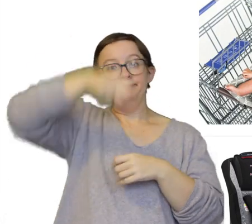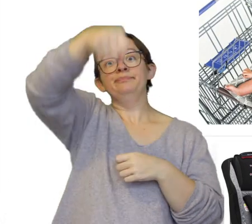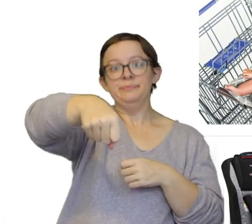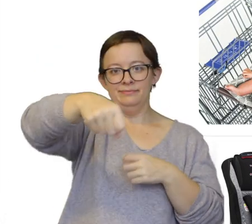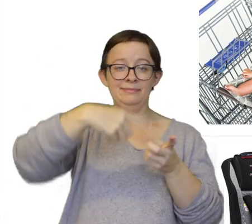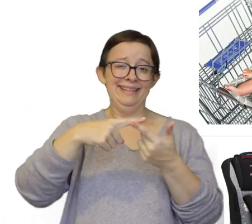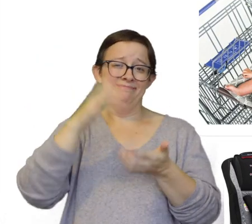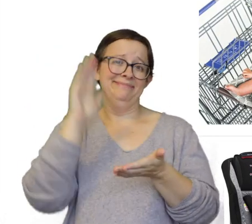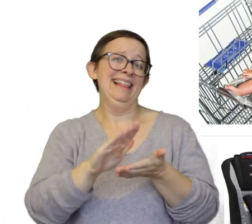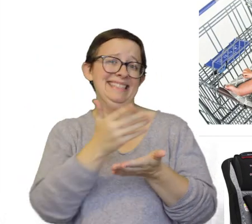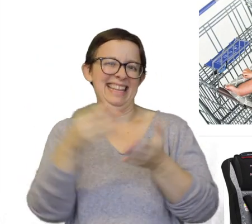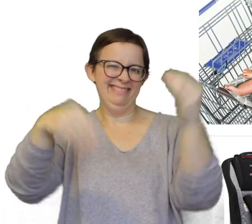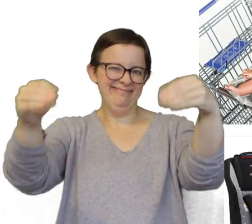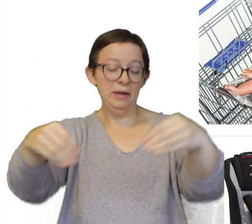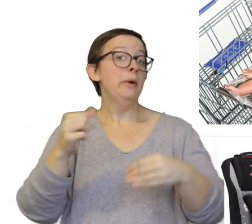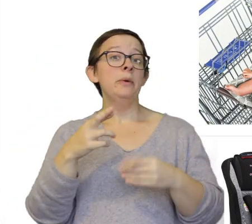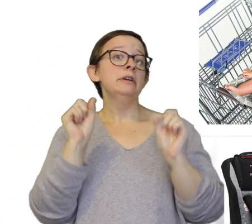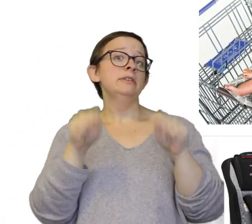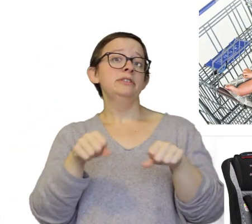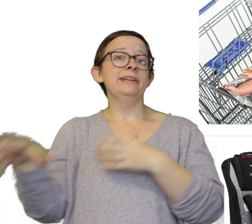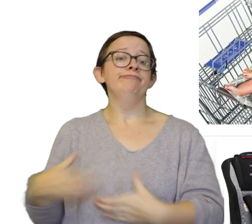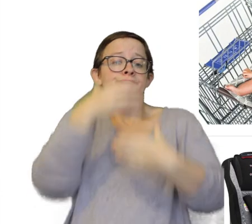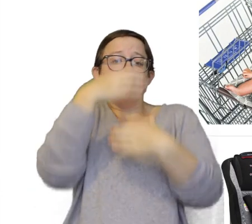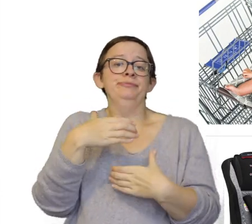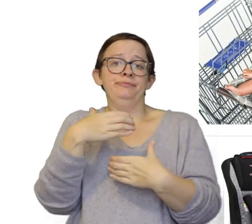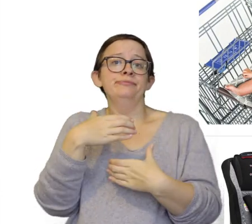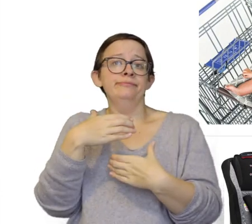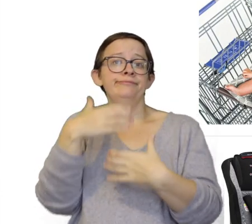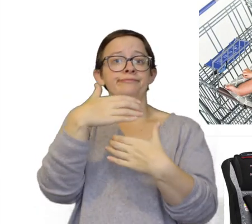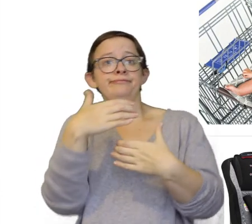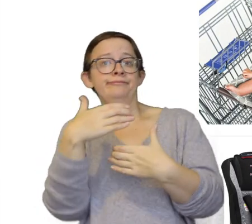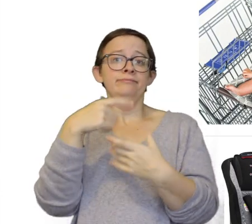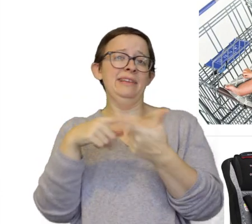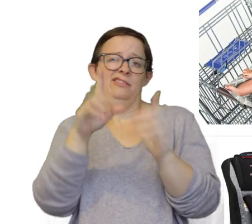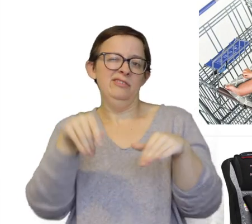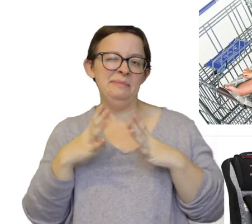and put it in there and get less groceries or you can take them out, put them in a carrier and then go just fine.